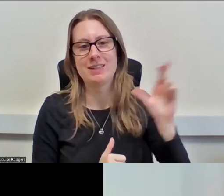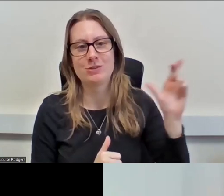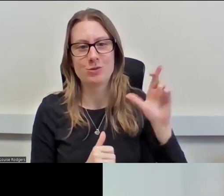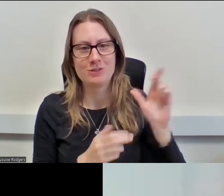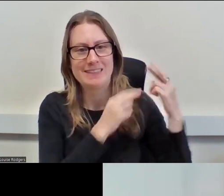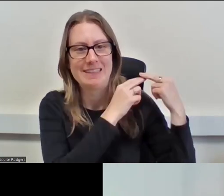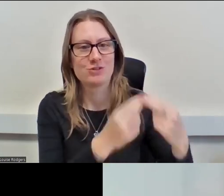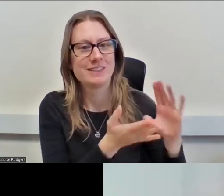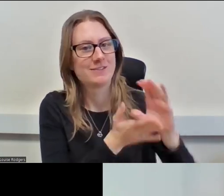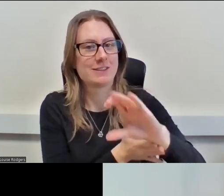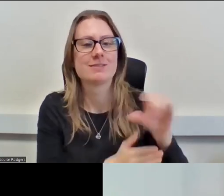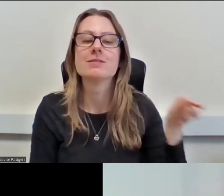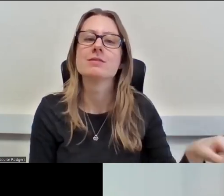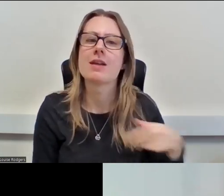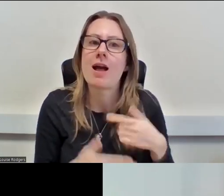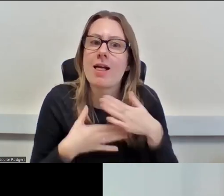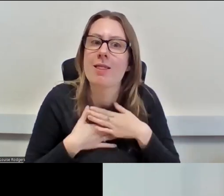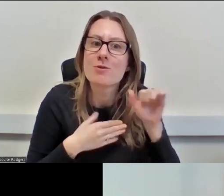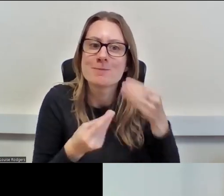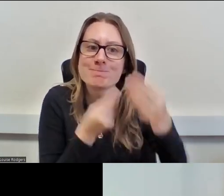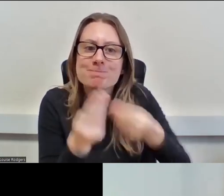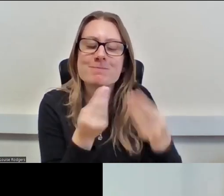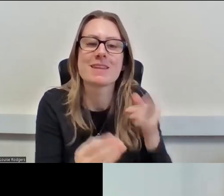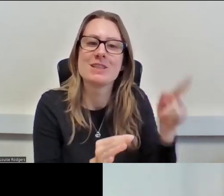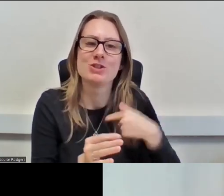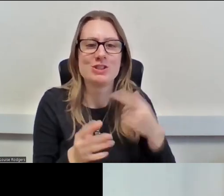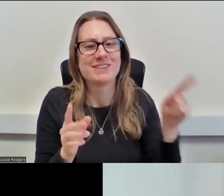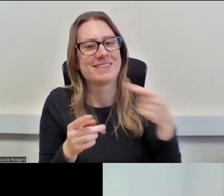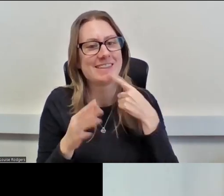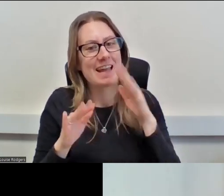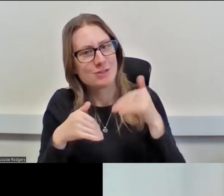I love this bio. So, Lauren is the loudest introvert in the room, a lover of music,